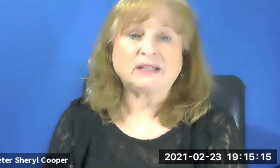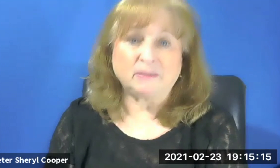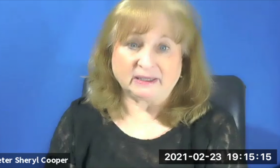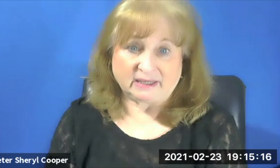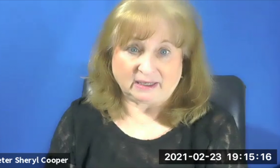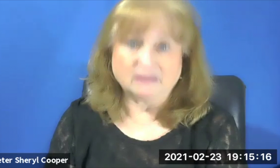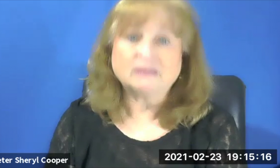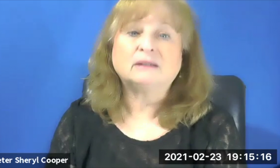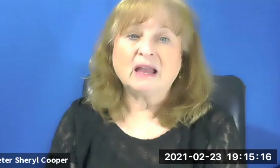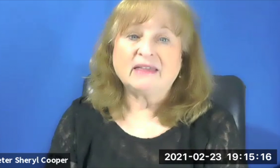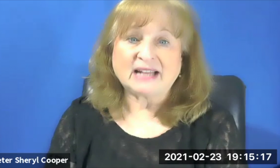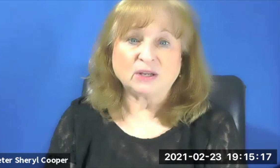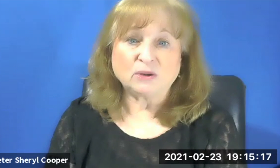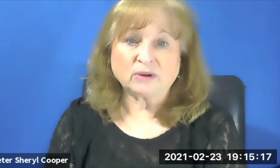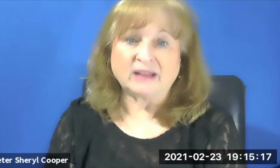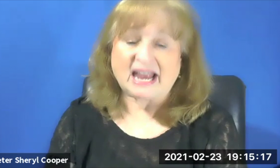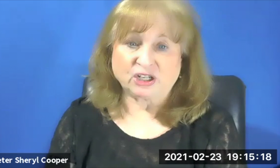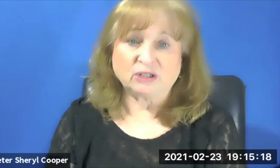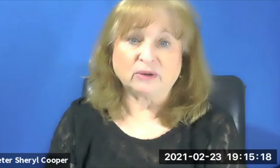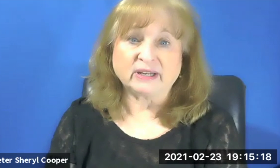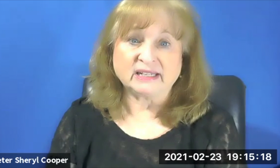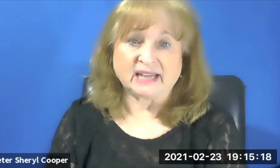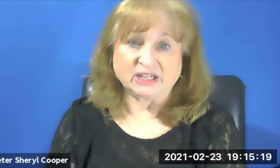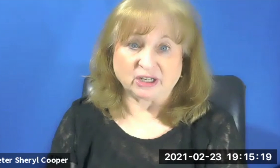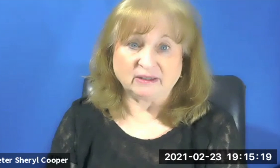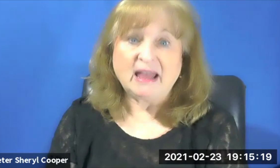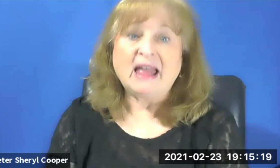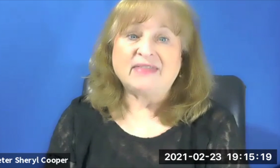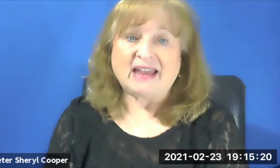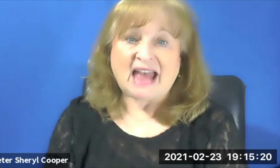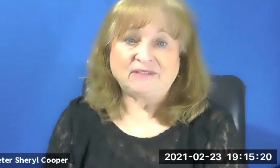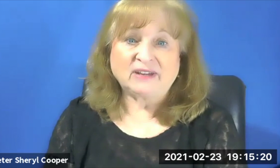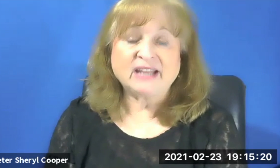That's a national organization that advocates